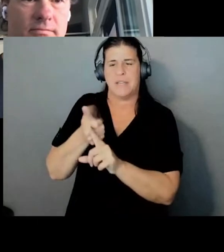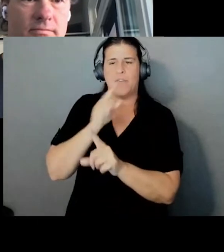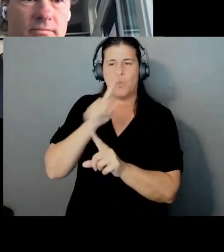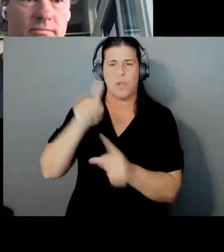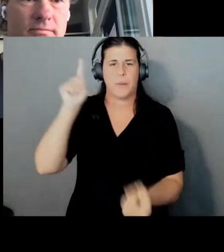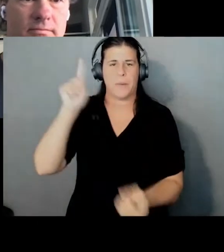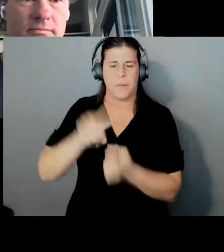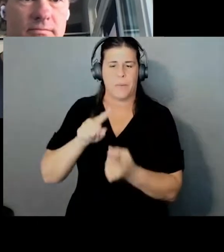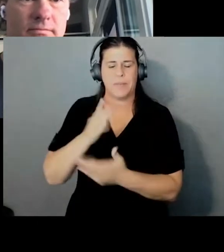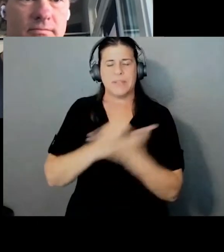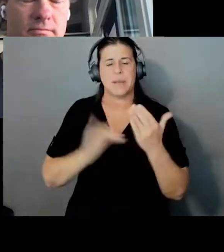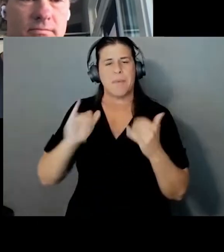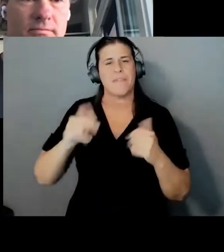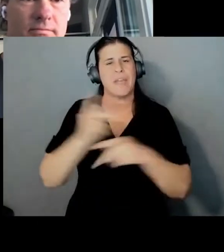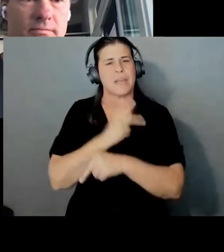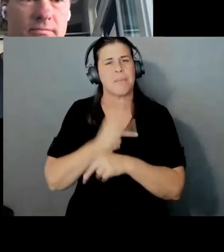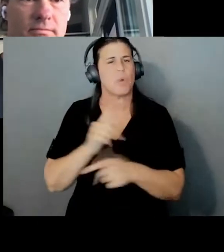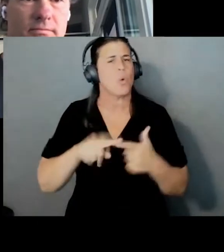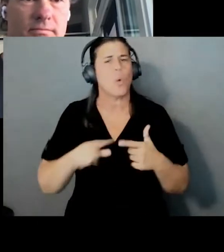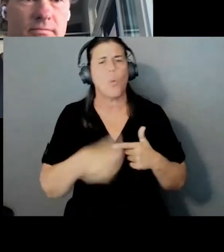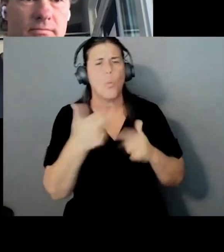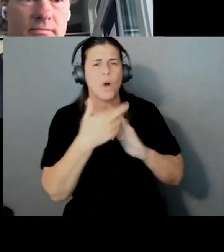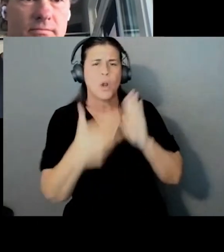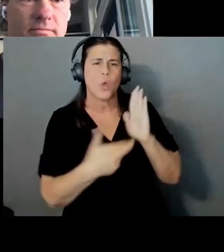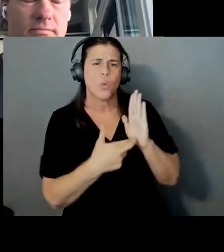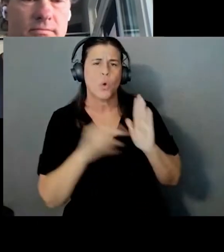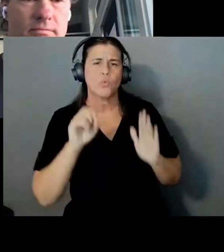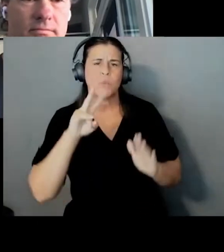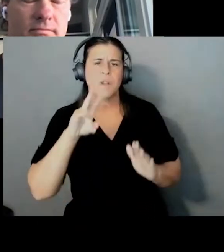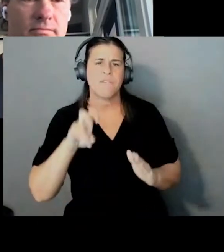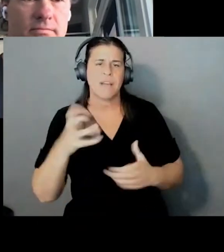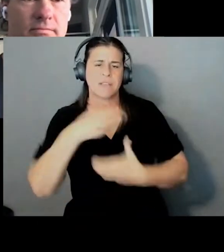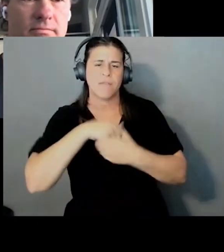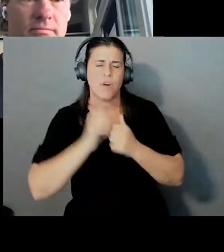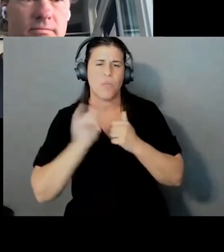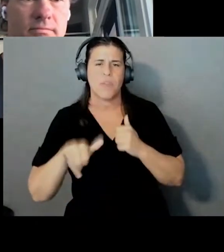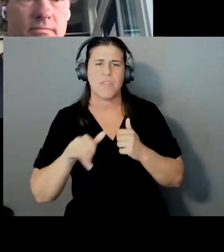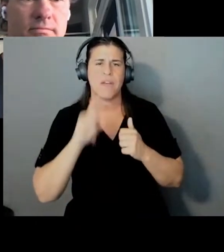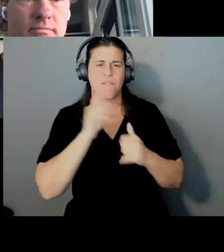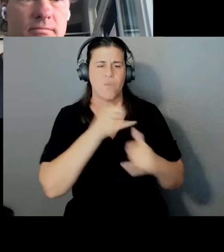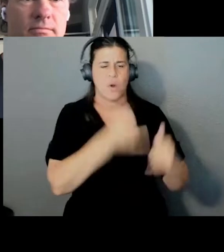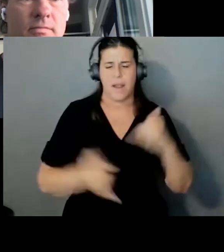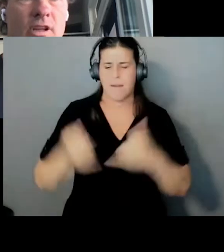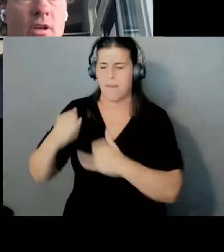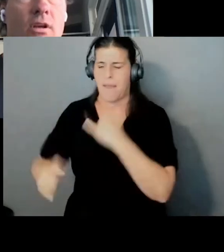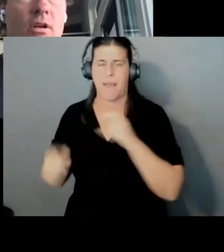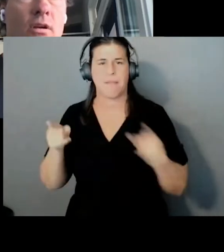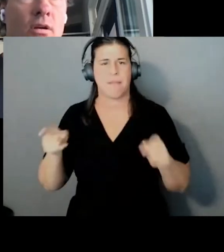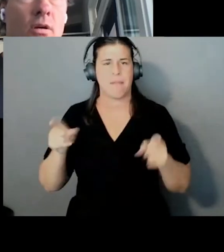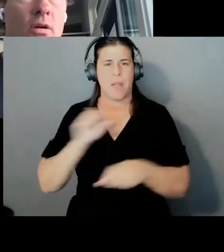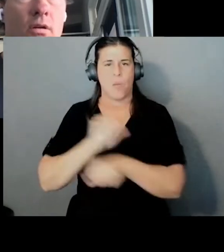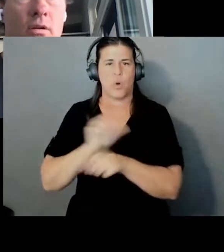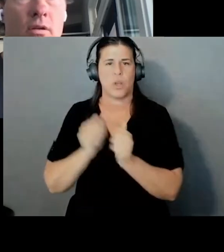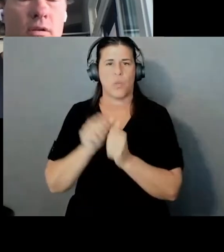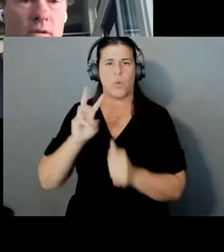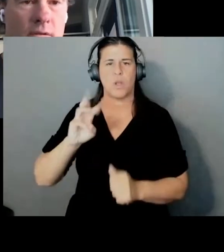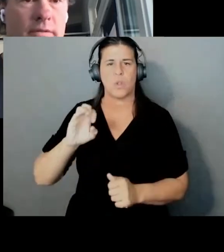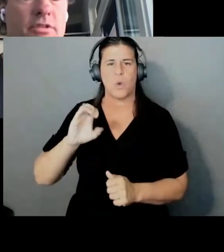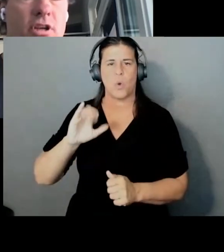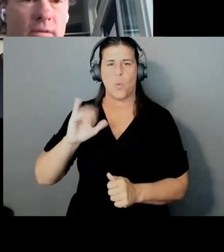What other roles did the devices play in end-to-end encryption when working with Wickr? So in iPhone, Android phones, et cetera.